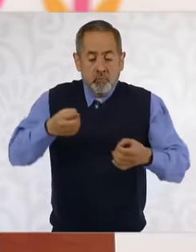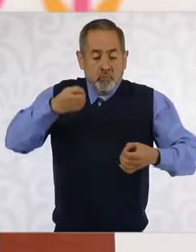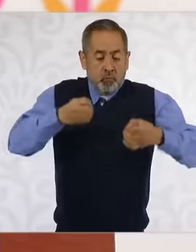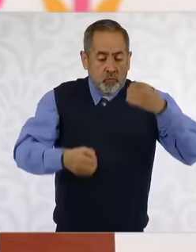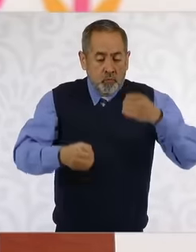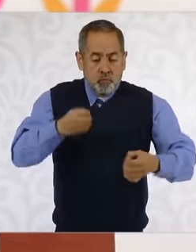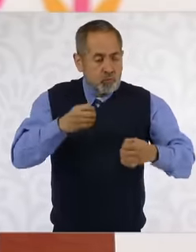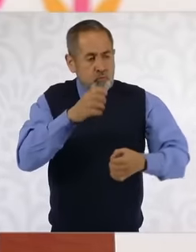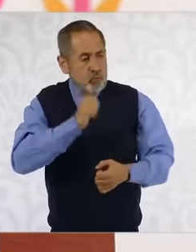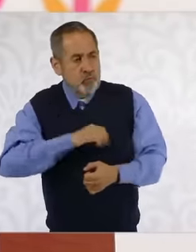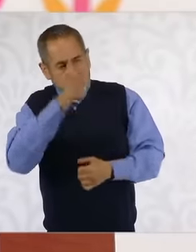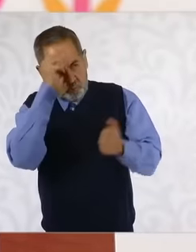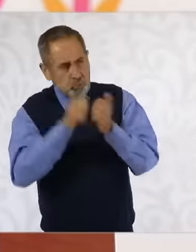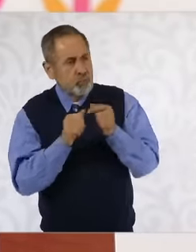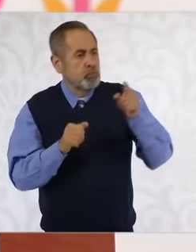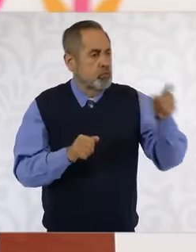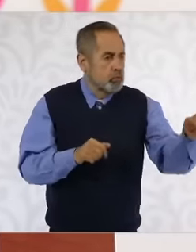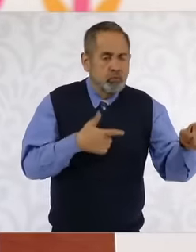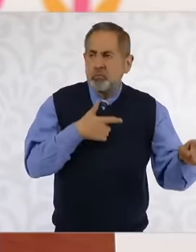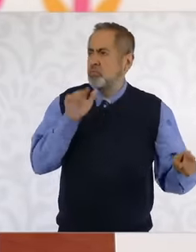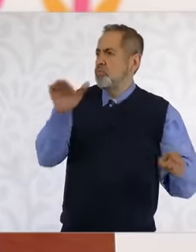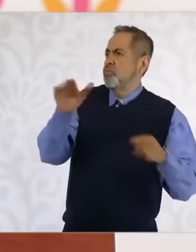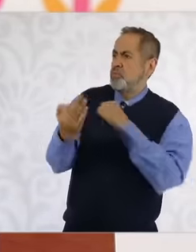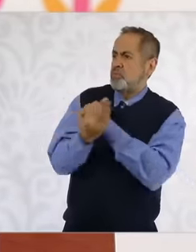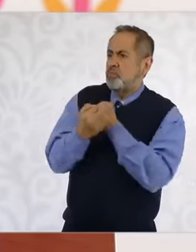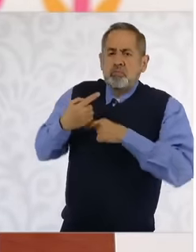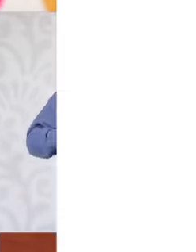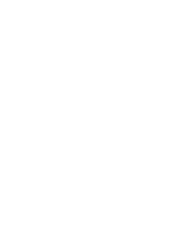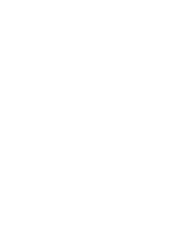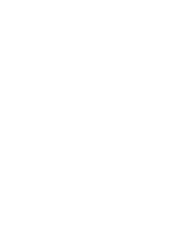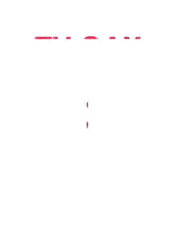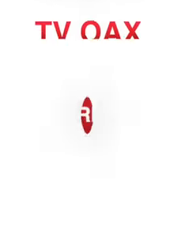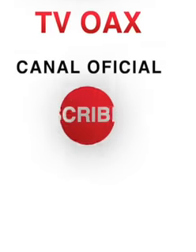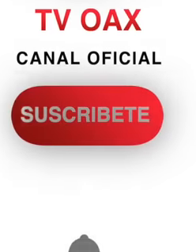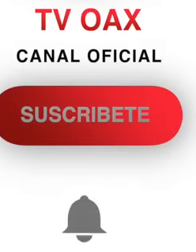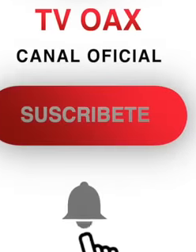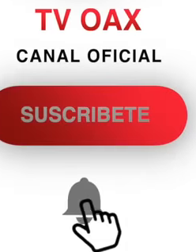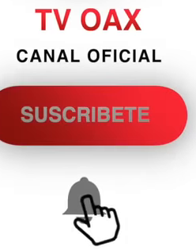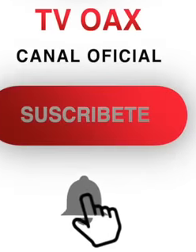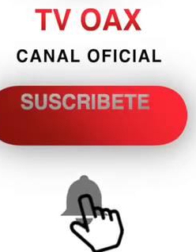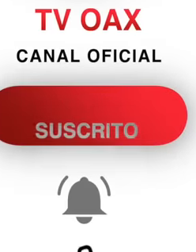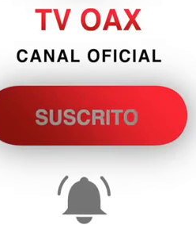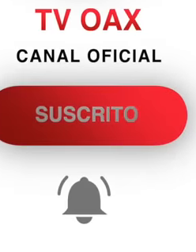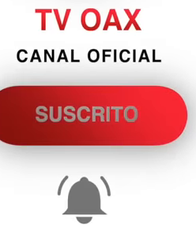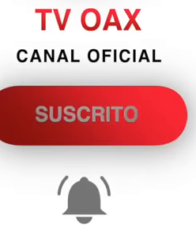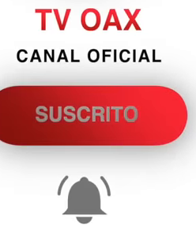the court says Well, to say I do not agree and then all that still comes